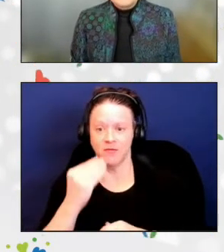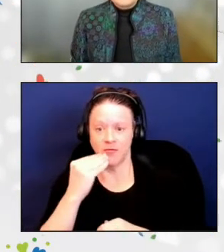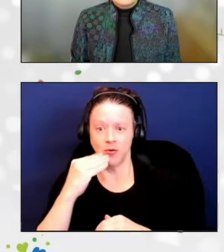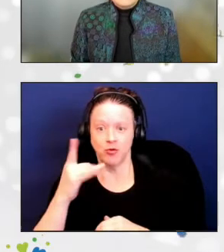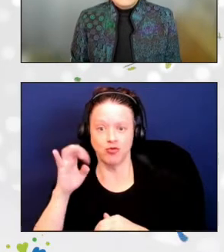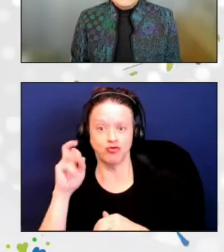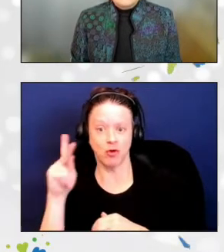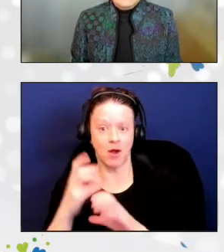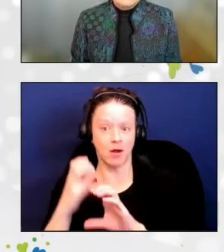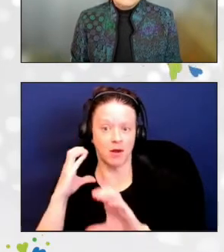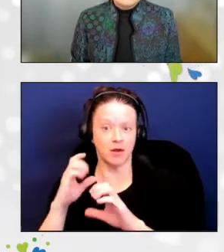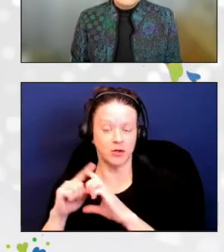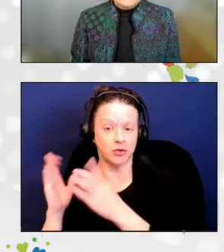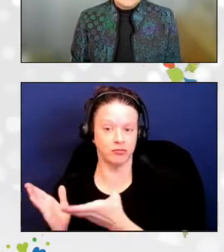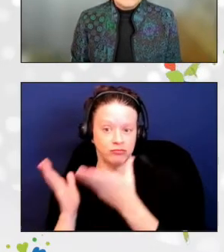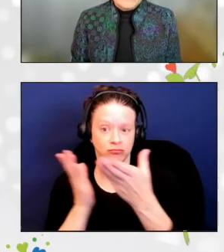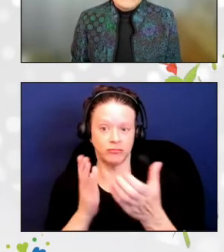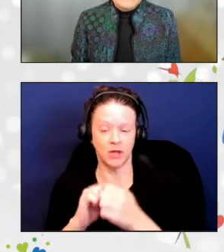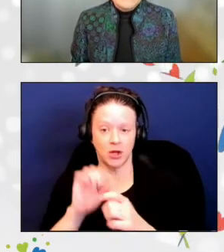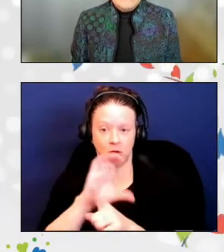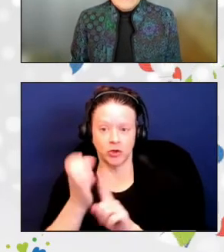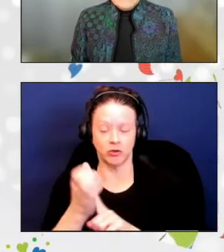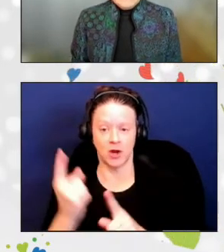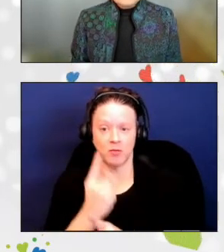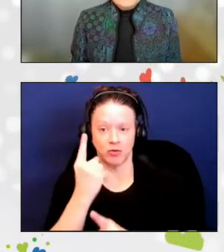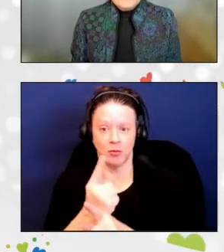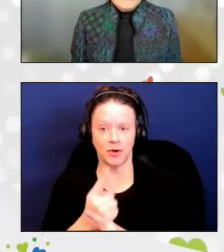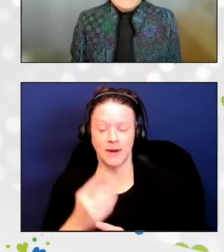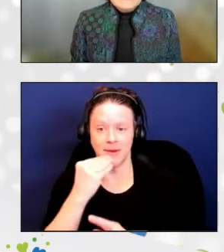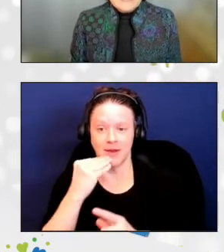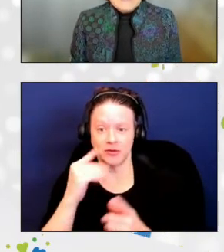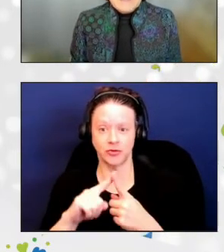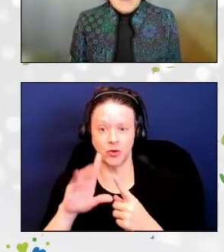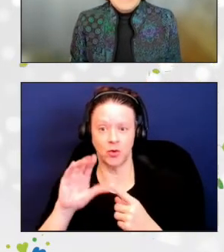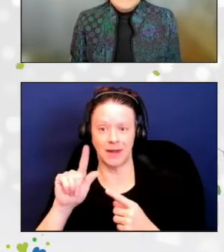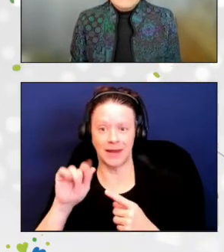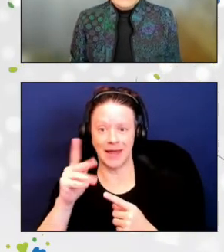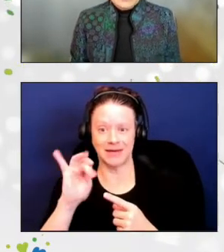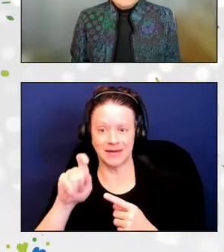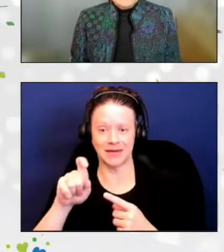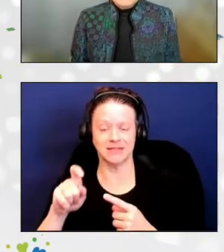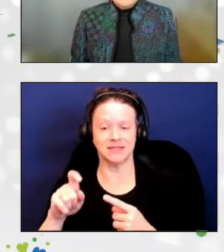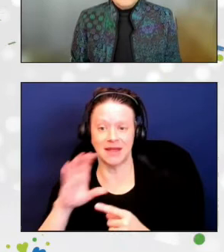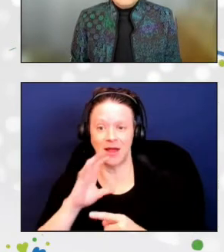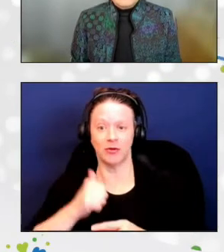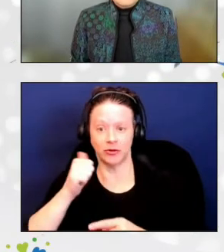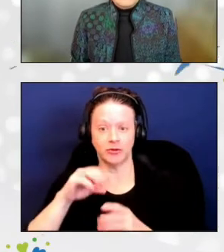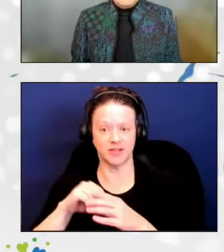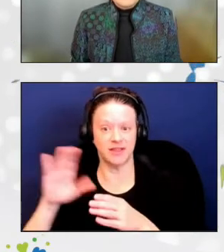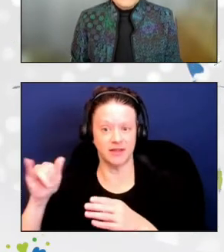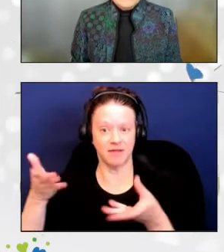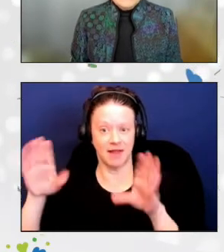to Latinx elders in the Upper Valley, and providing daily hot meals to a local homeless shelter.